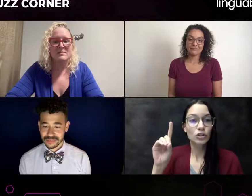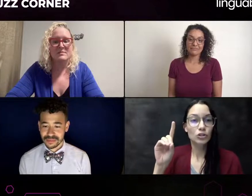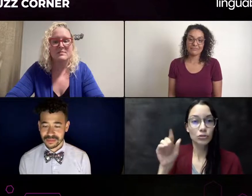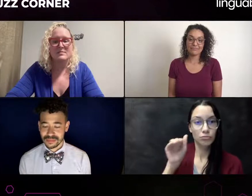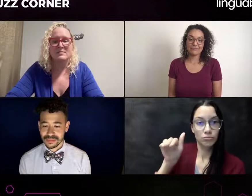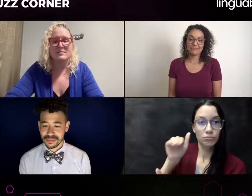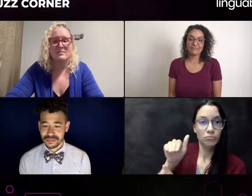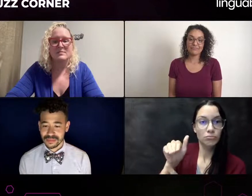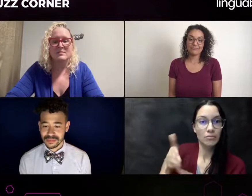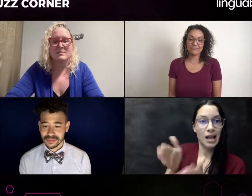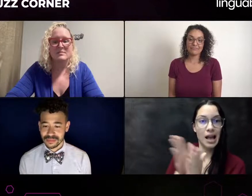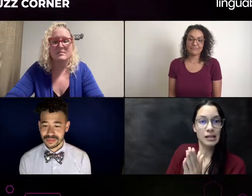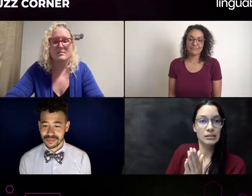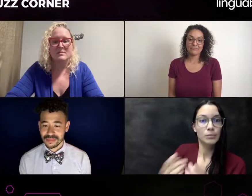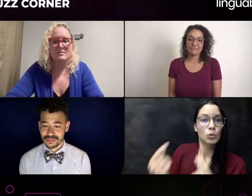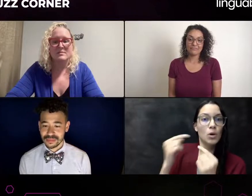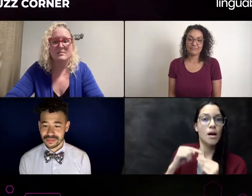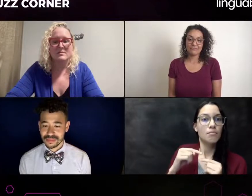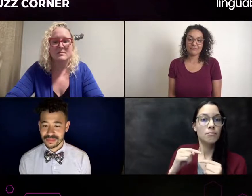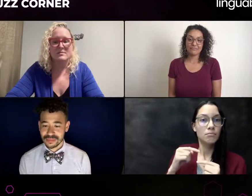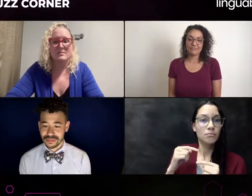And most people on my list, you know, all of them are